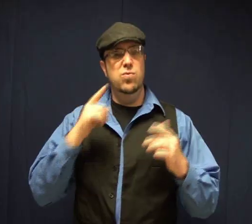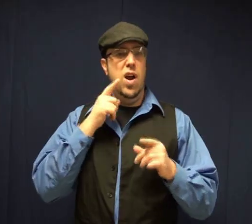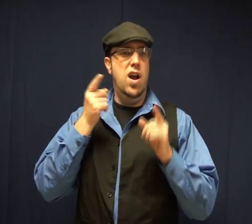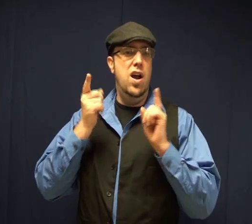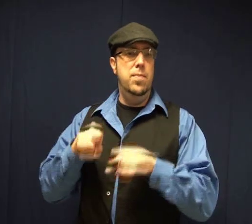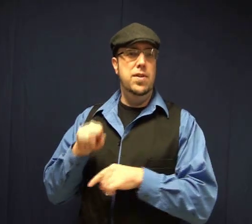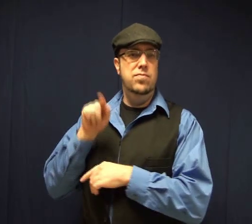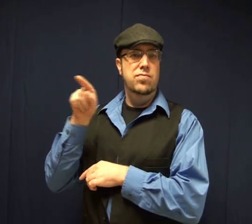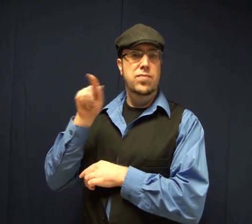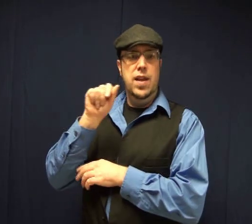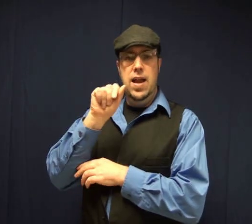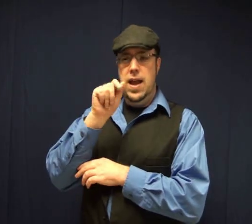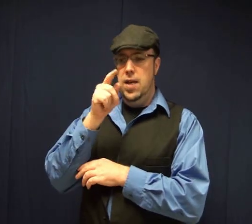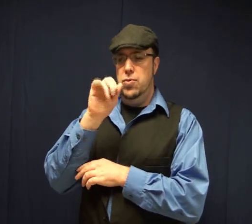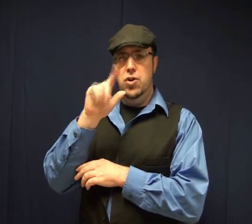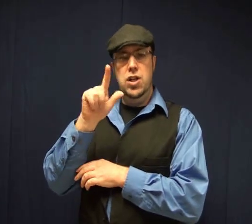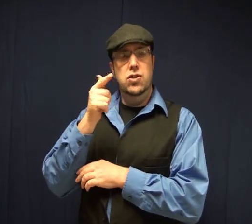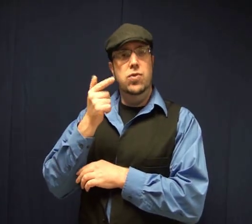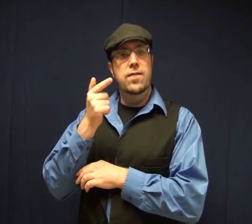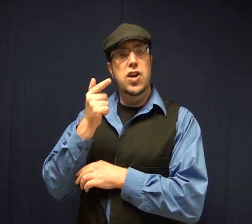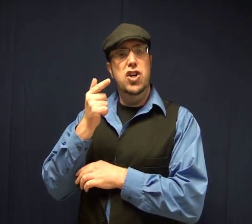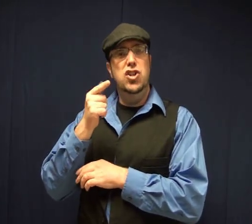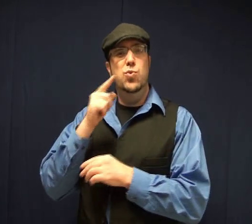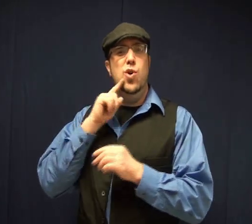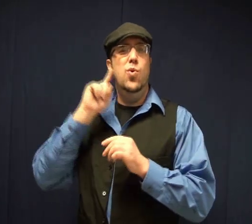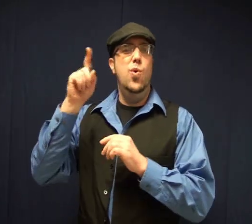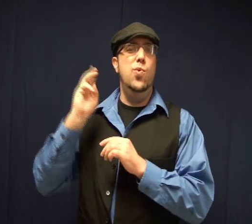It will happen on April 21 when I go to Washington DC.